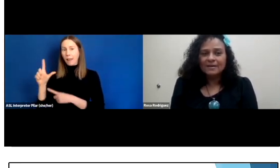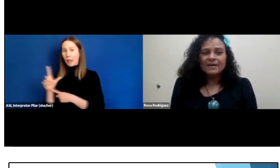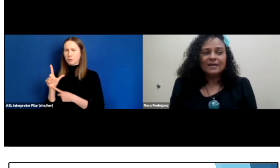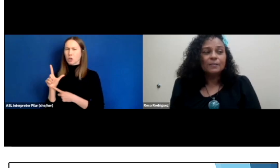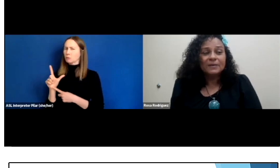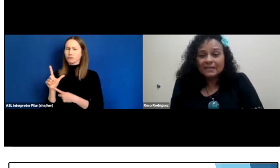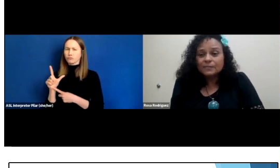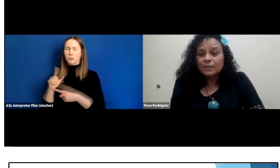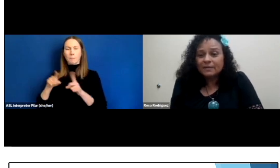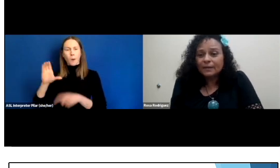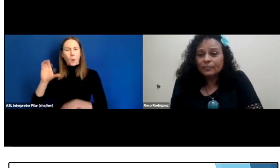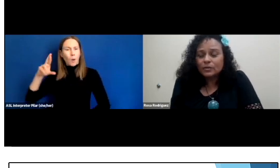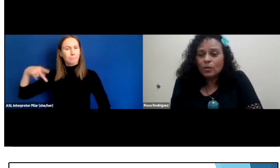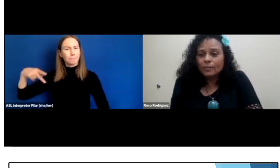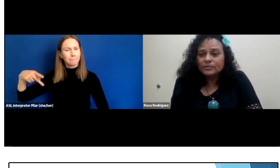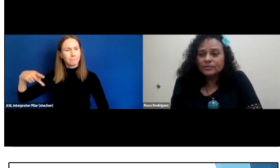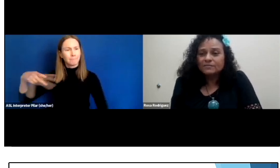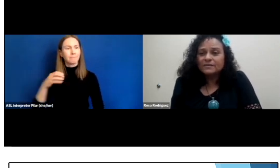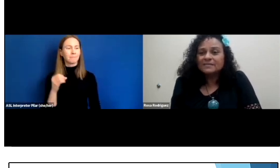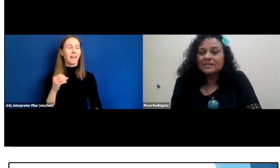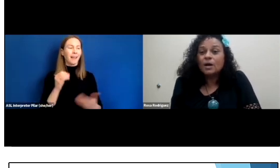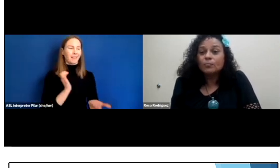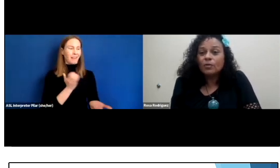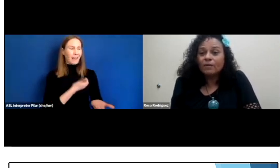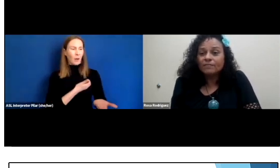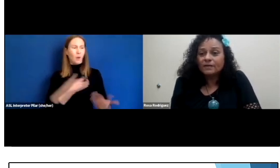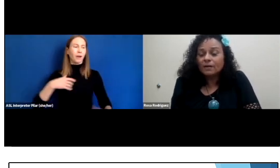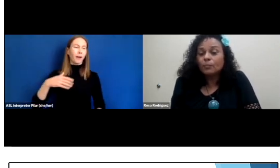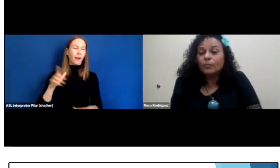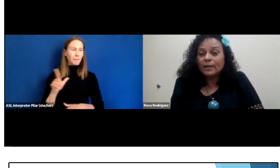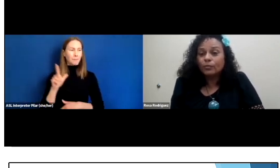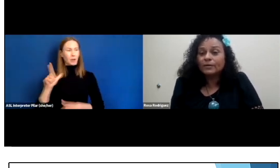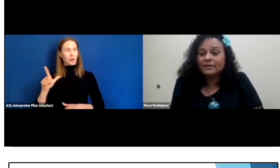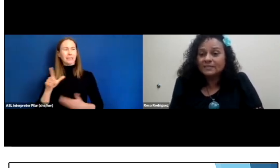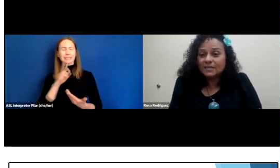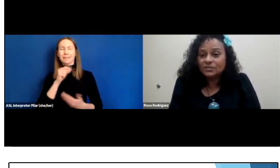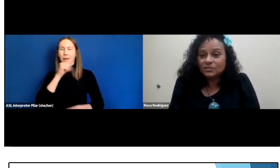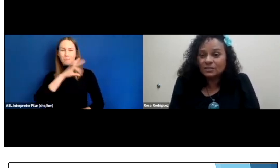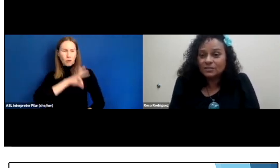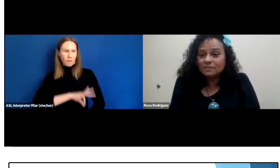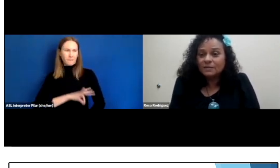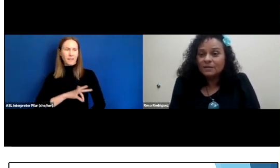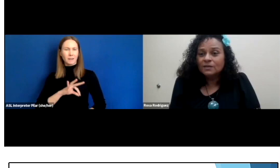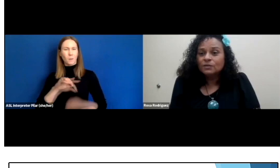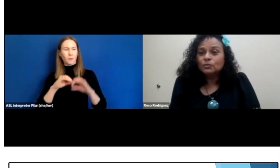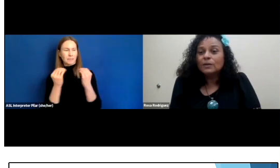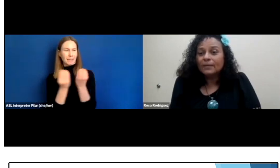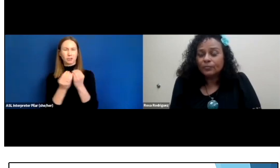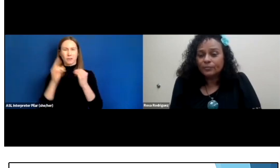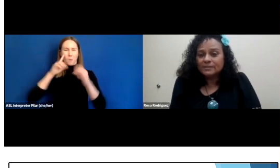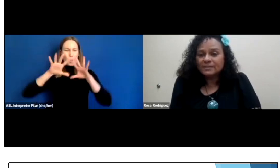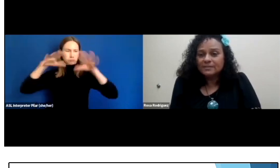And Pinellas Public Library Cooperative is a nonprofit umbrella organization to libraries